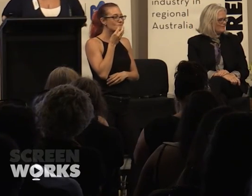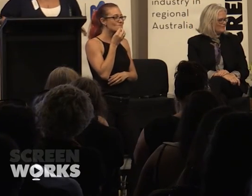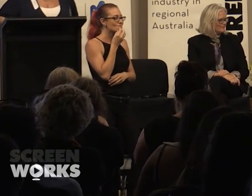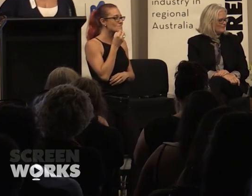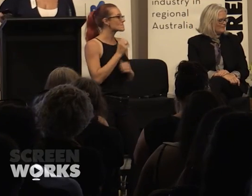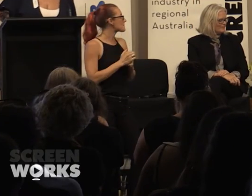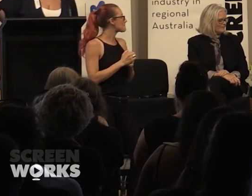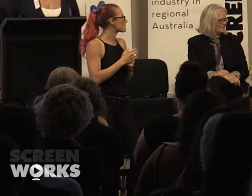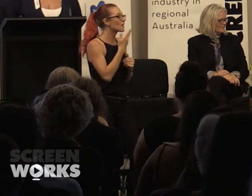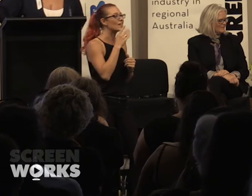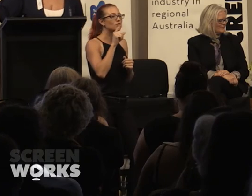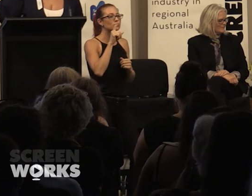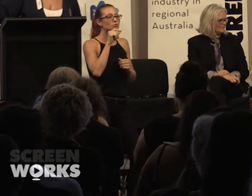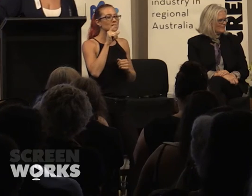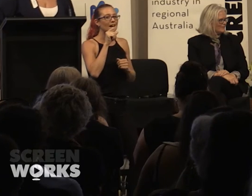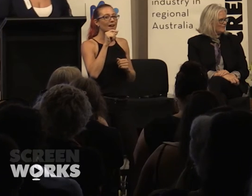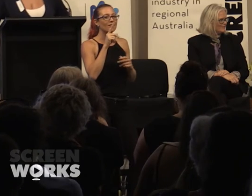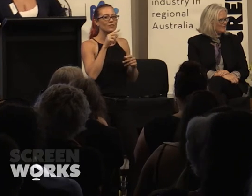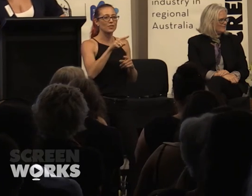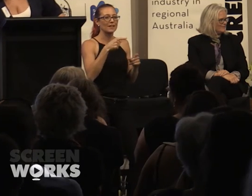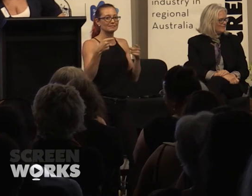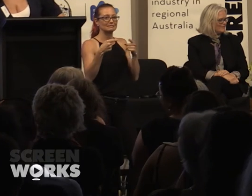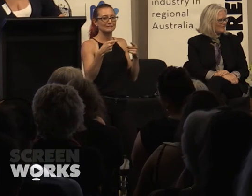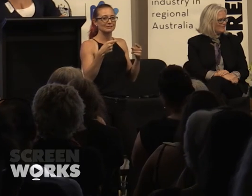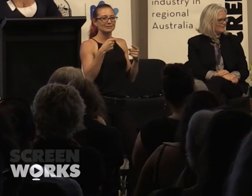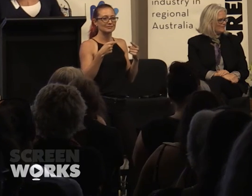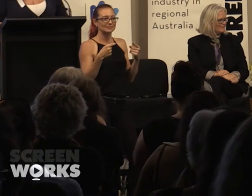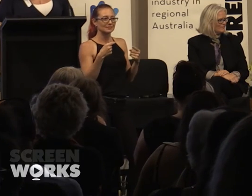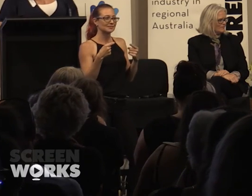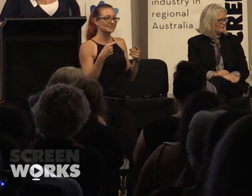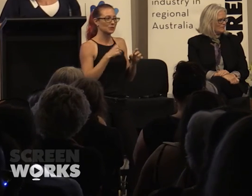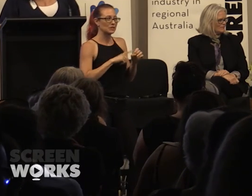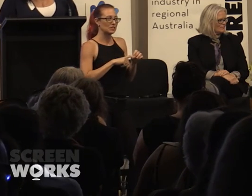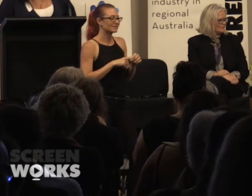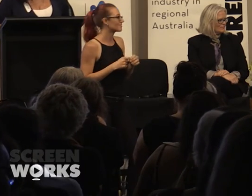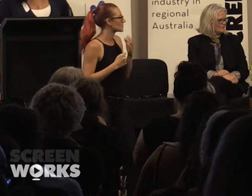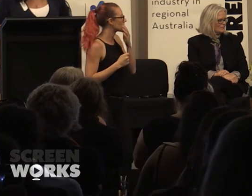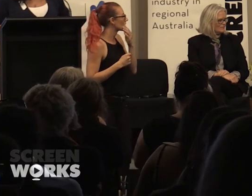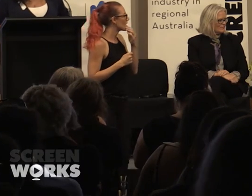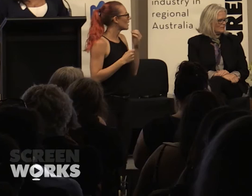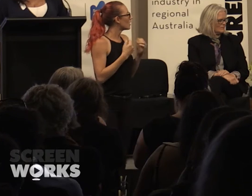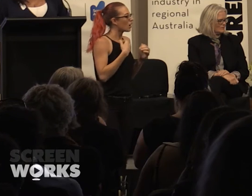Thankyou twitter for being so contentious! Its a very interesting question. I don't think it will because i